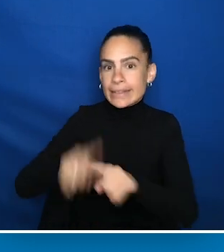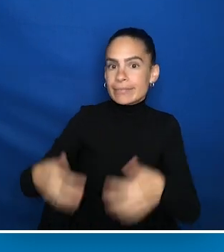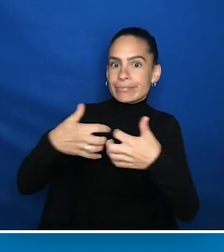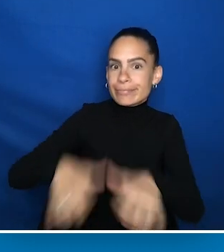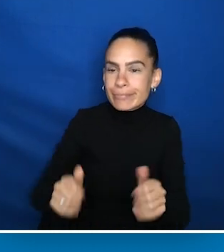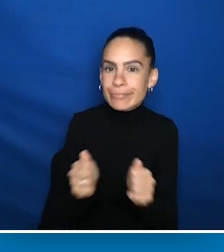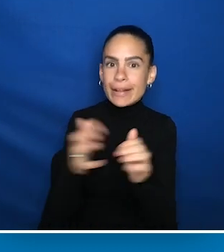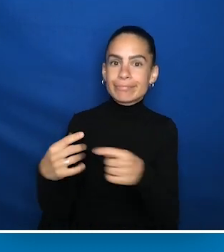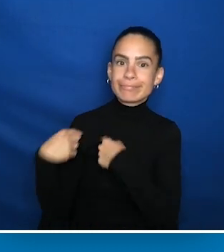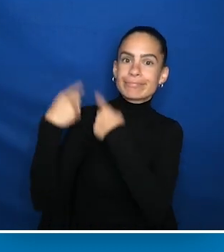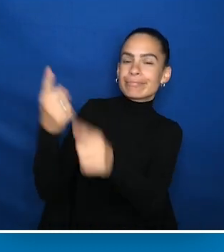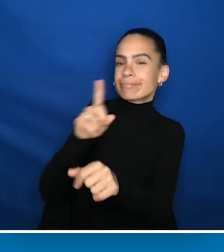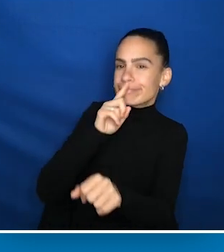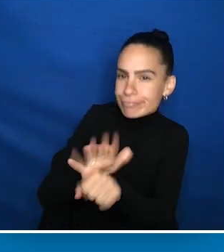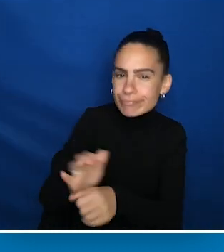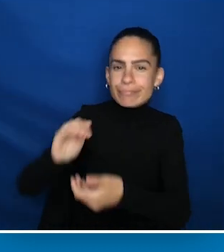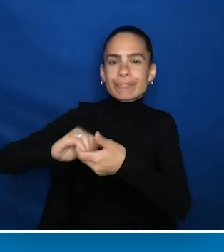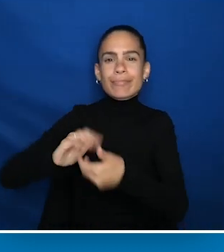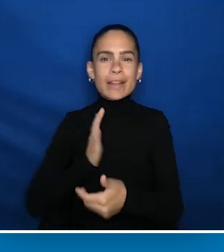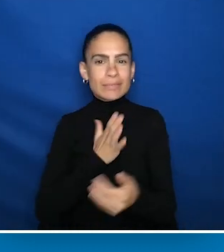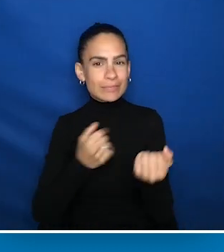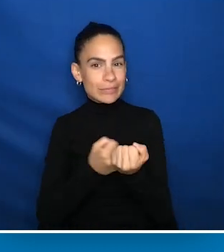without the longtime commitment and partnership of our sponsors.